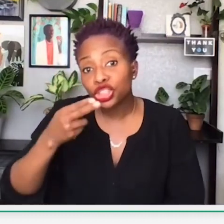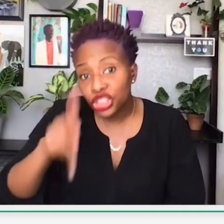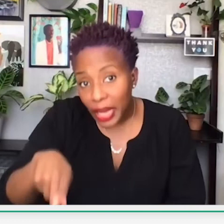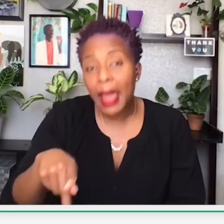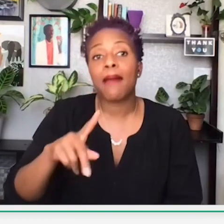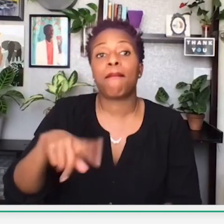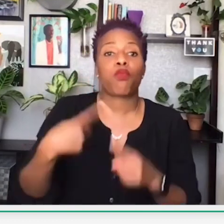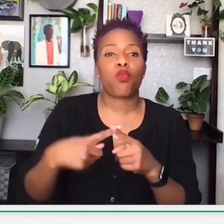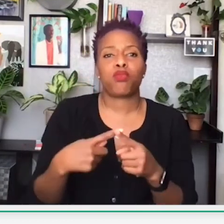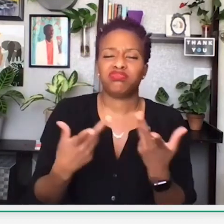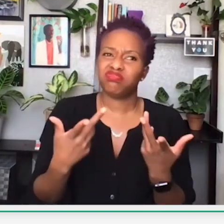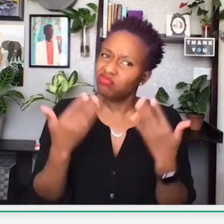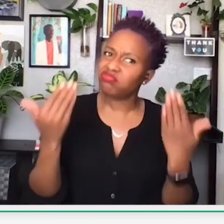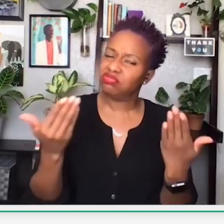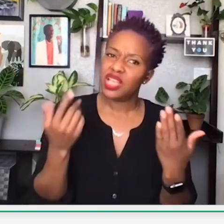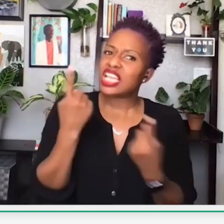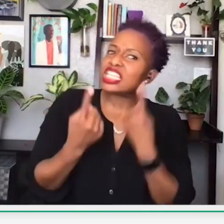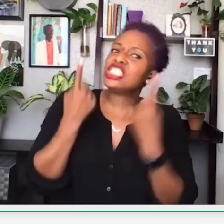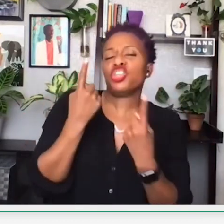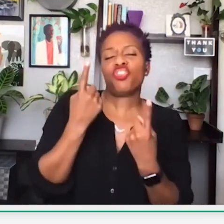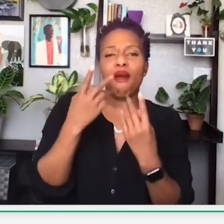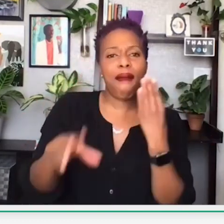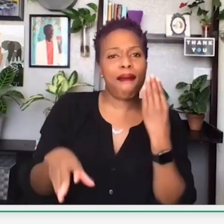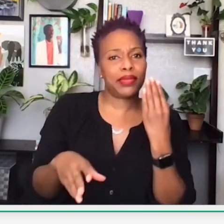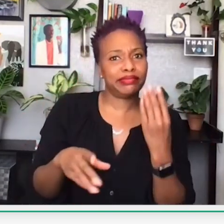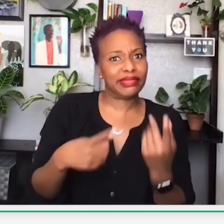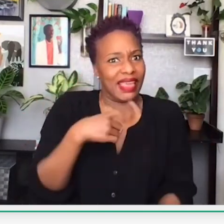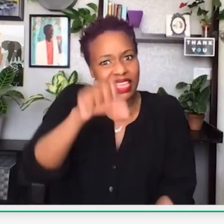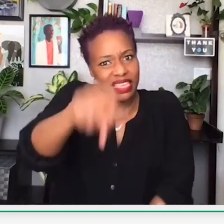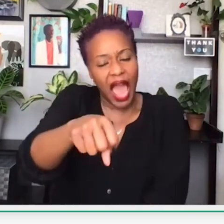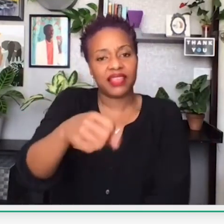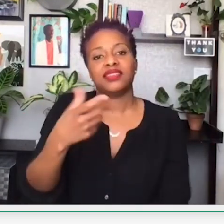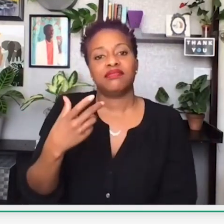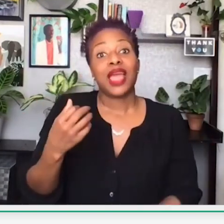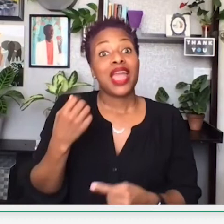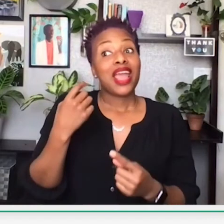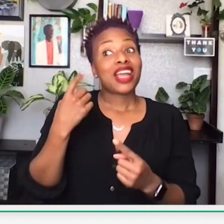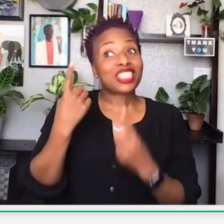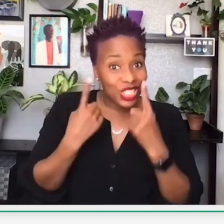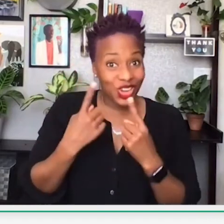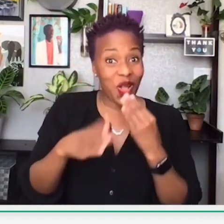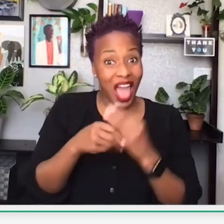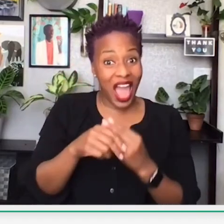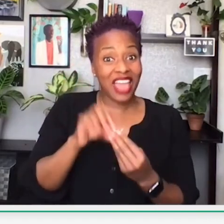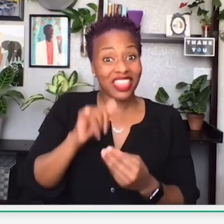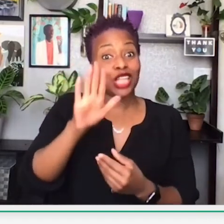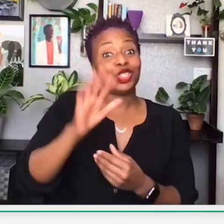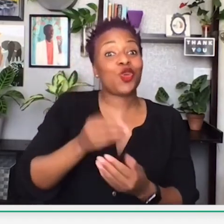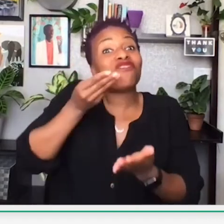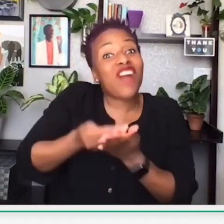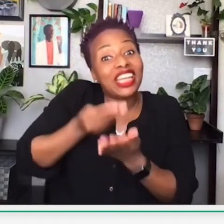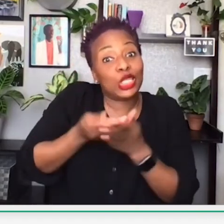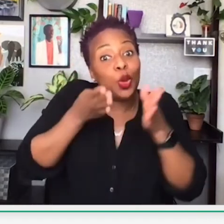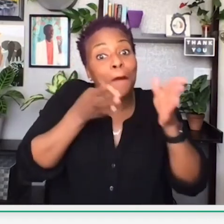maybe sponsor black-owned businesses. Consider saying yes to those opportunities.